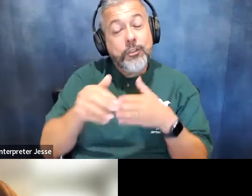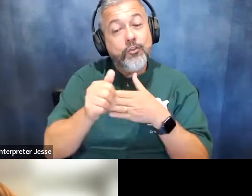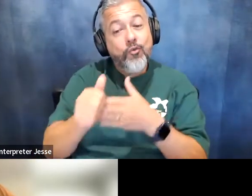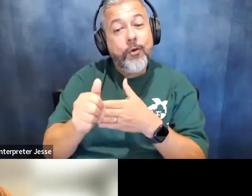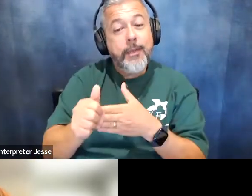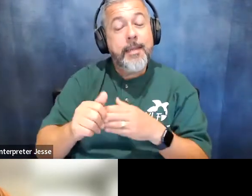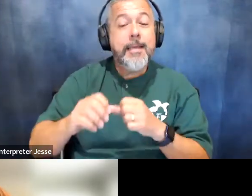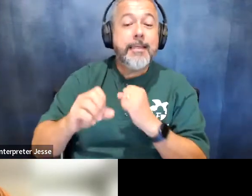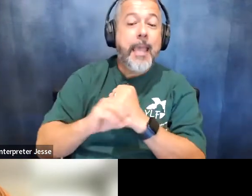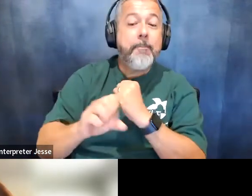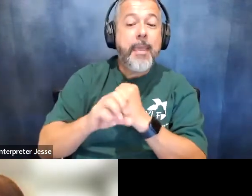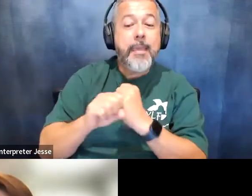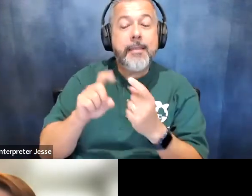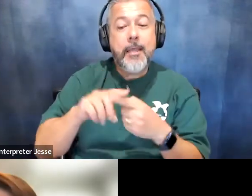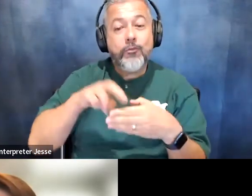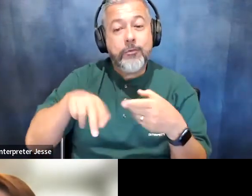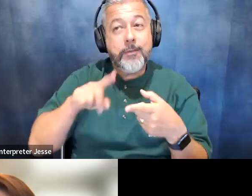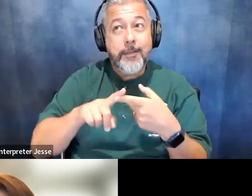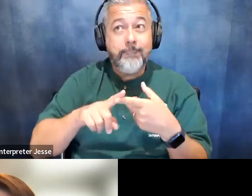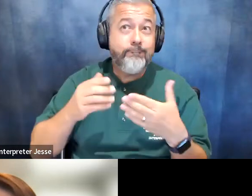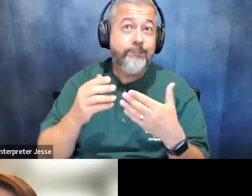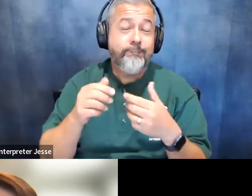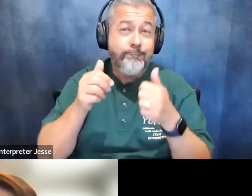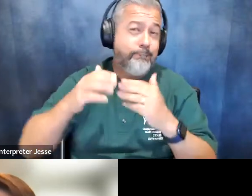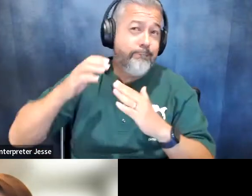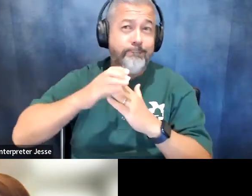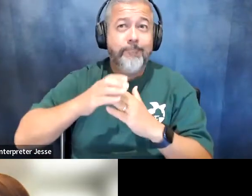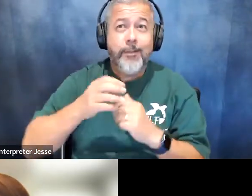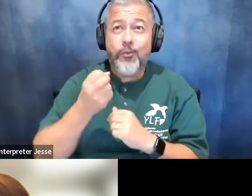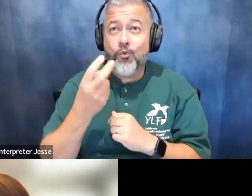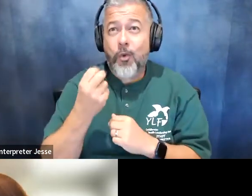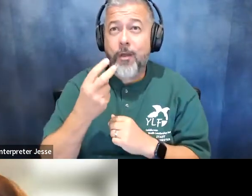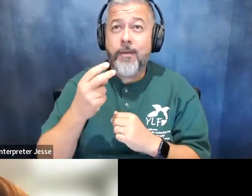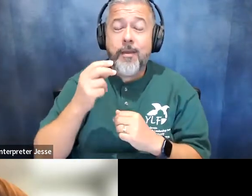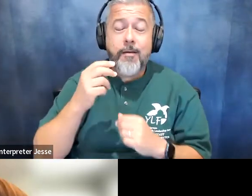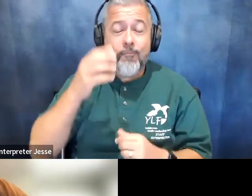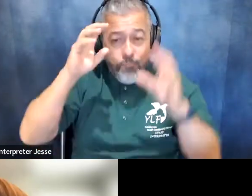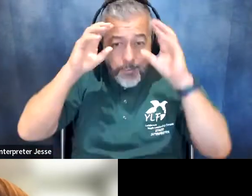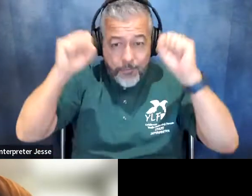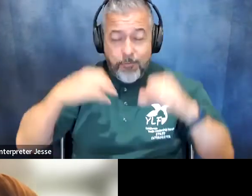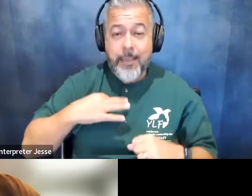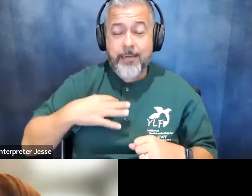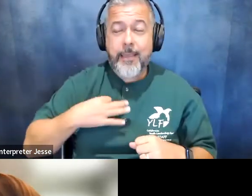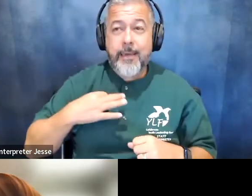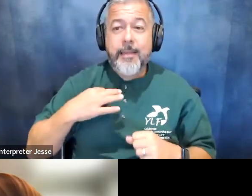that resulted in an unprecedented 12 presidential candidate developing disability policy platform